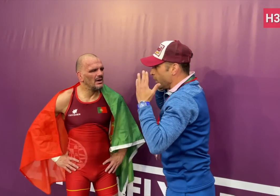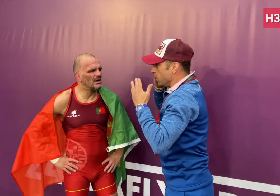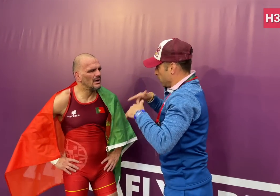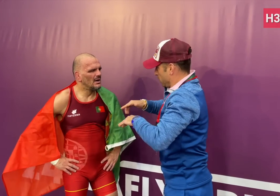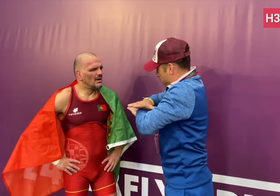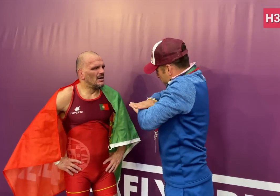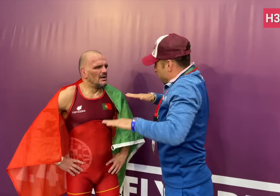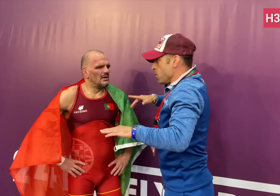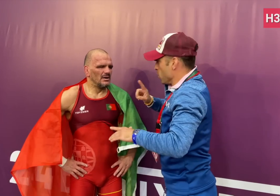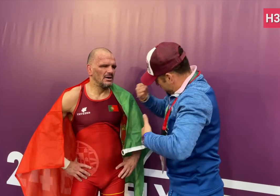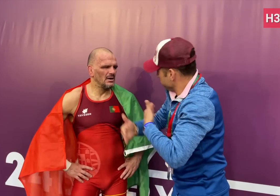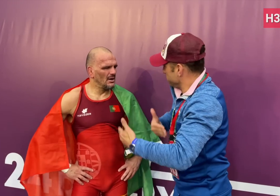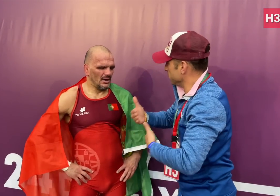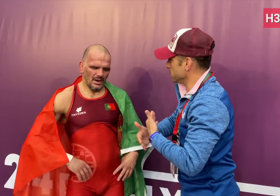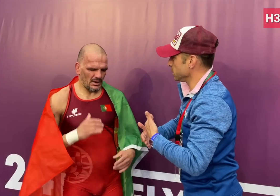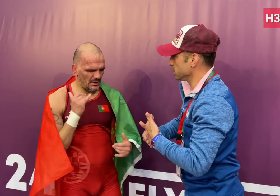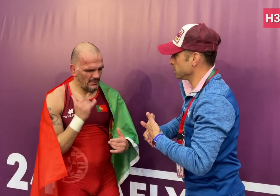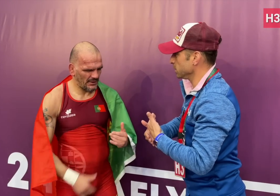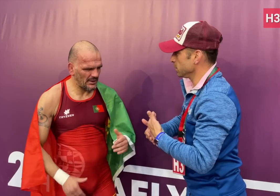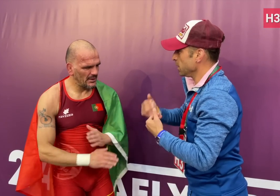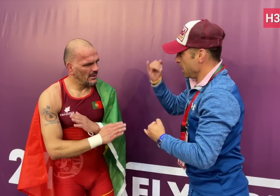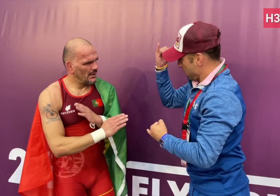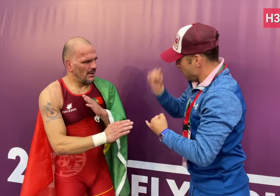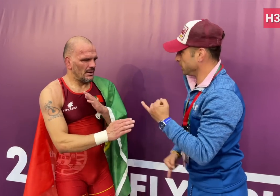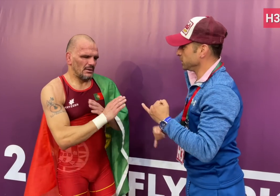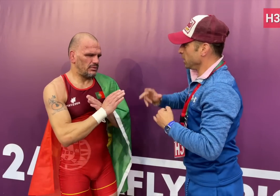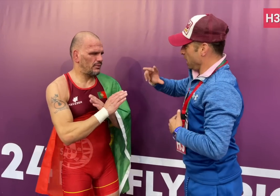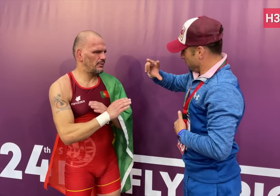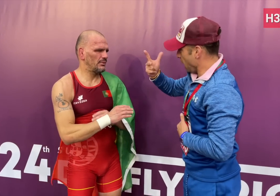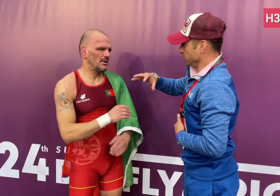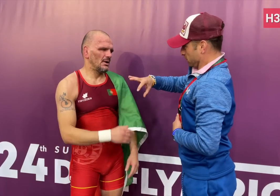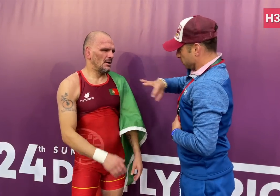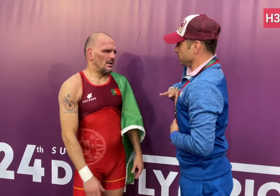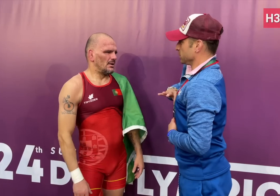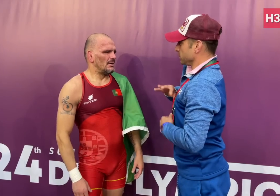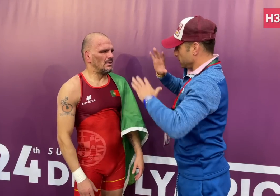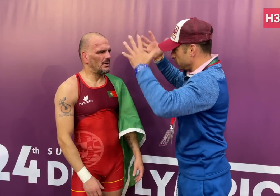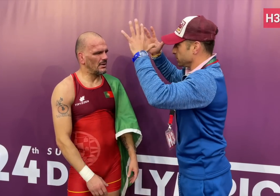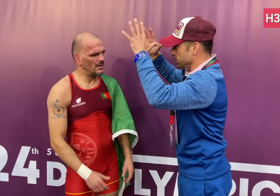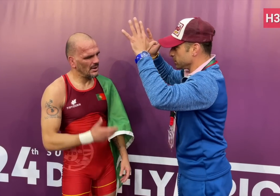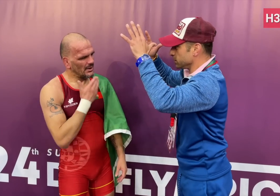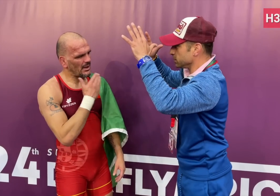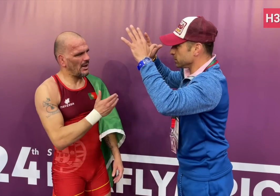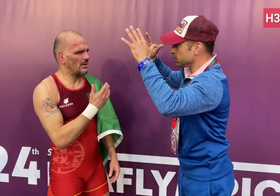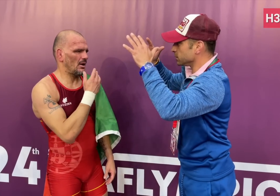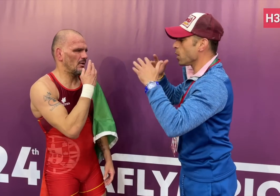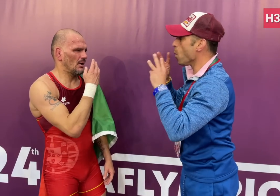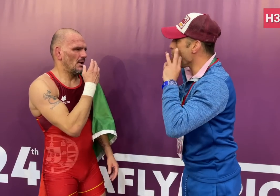So, is that it for you? Yes, that’s it for me. You’re satisfied with a Bronze medal? Congrats, by the way. Thank you.